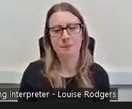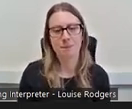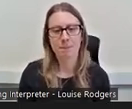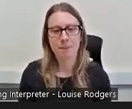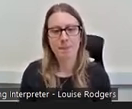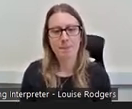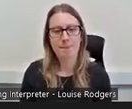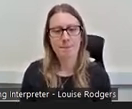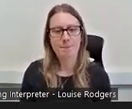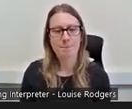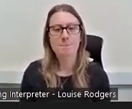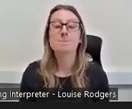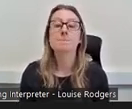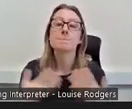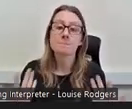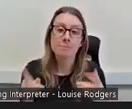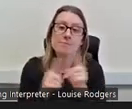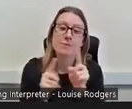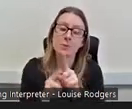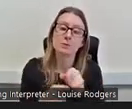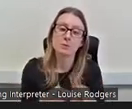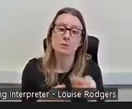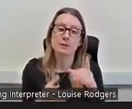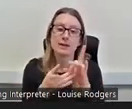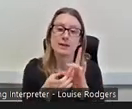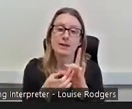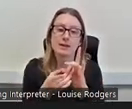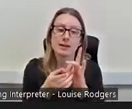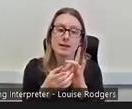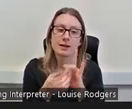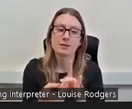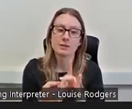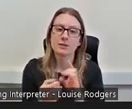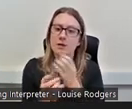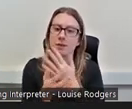I think as well it comes down to, a lot of people have it ‘build it and they will come’,